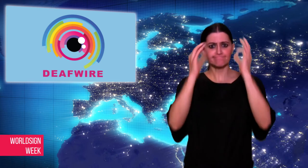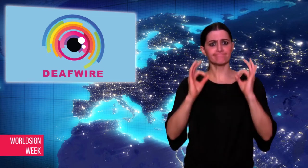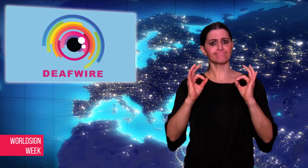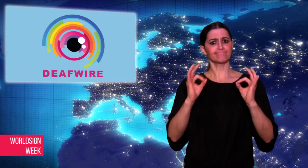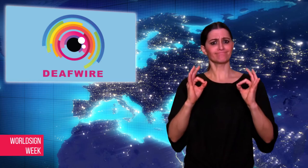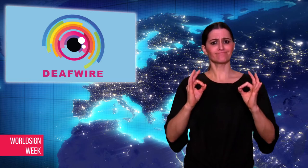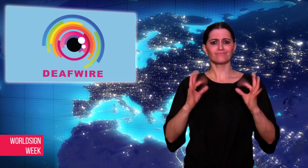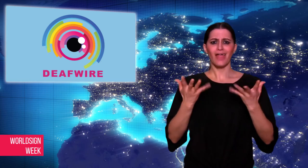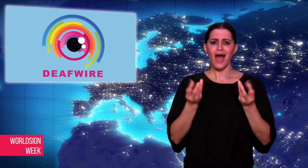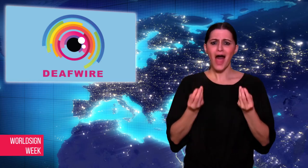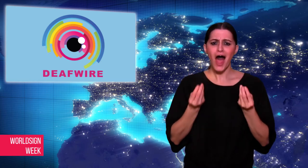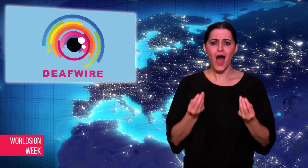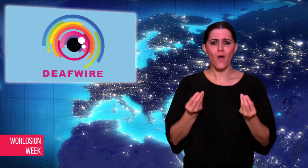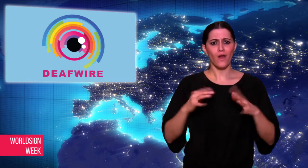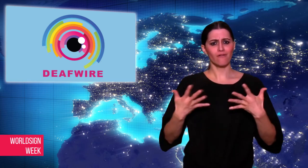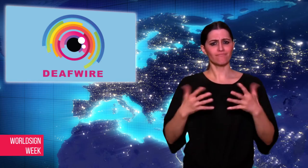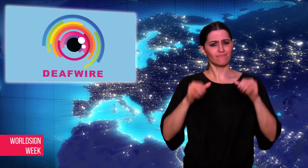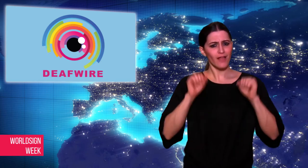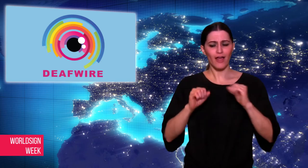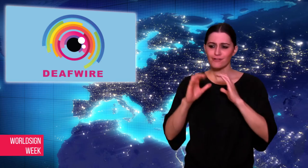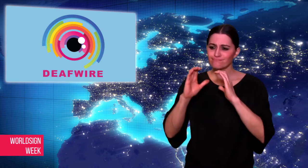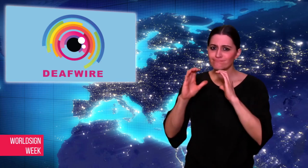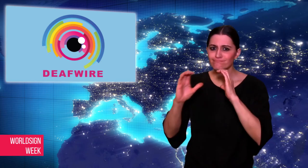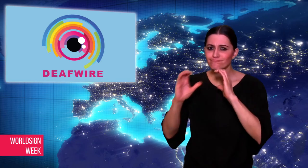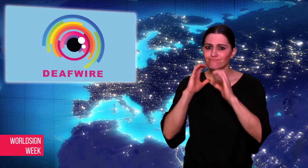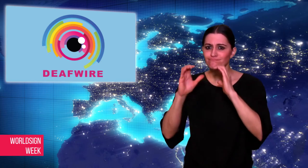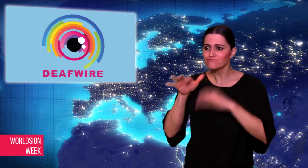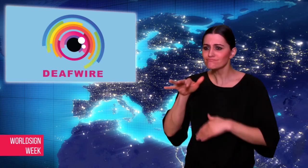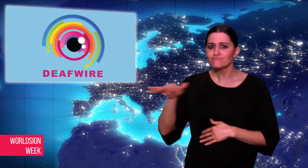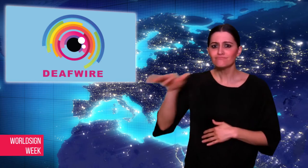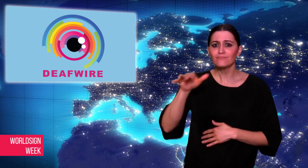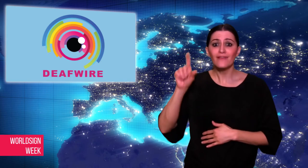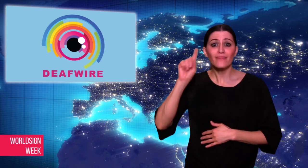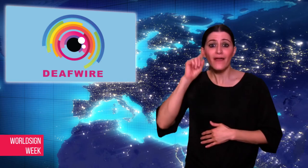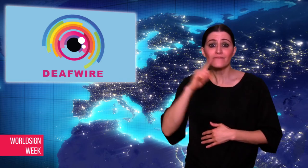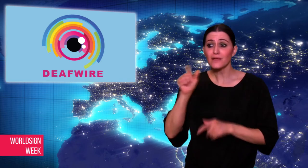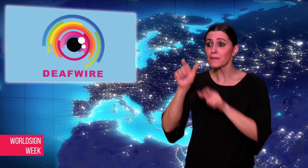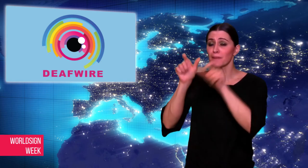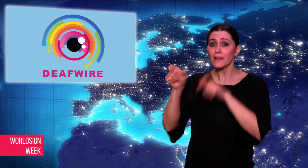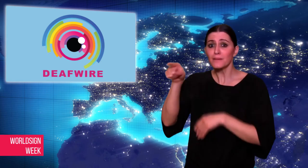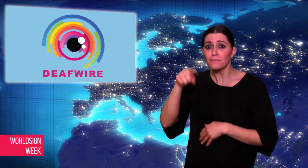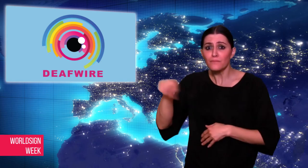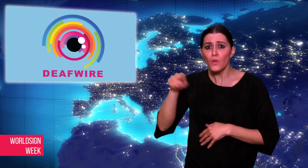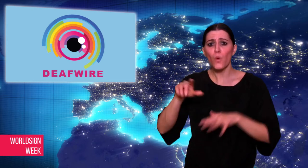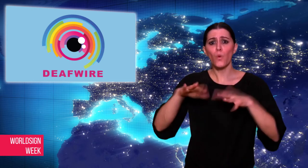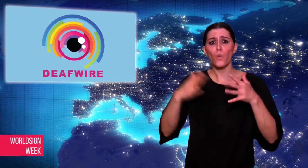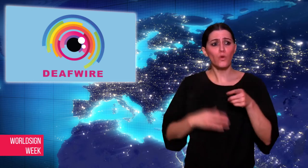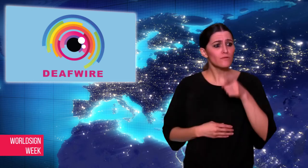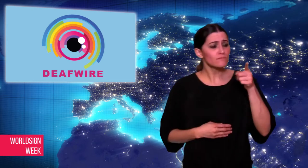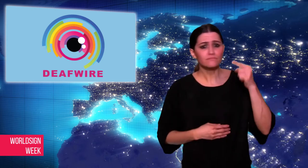trained to communicate with Deaf or